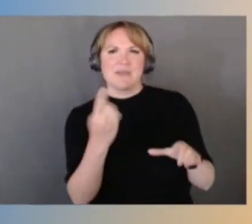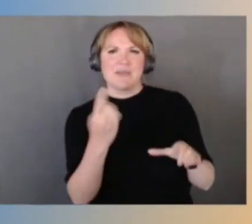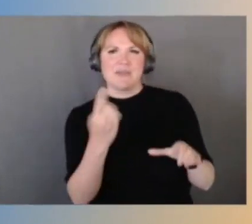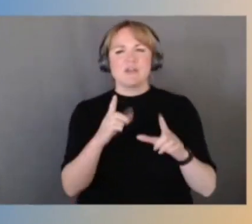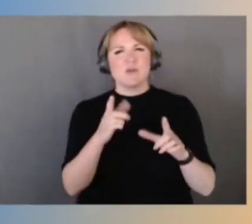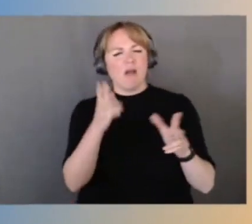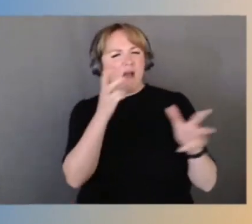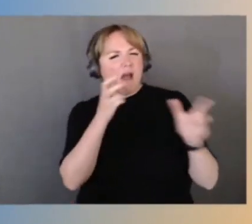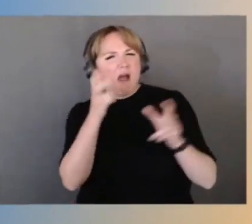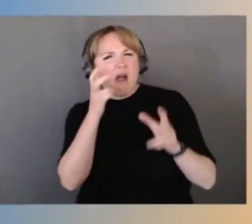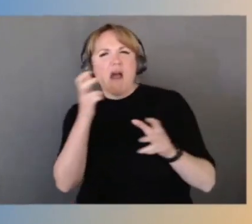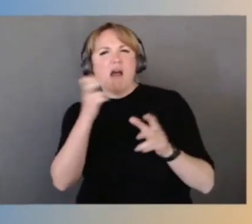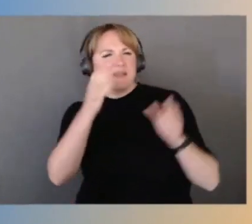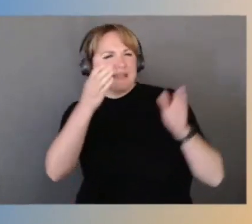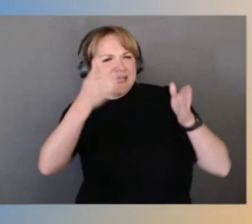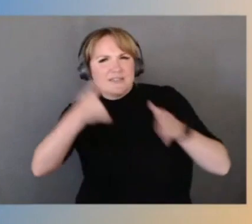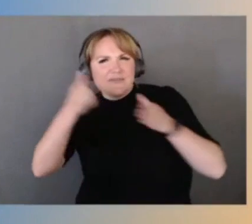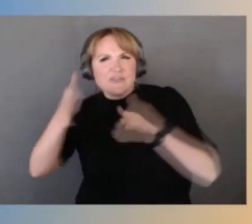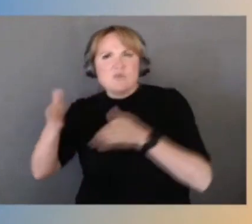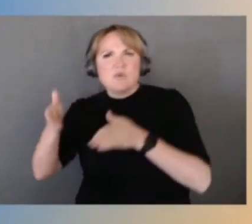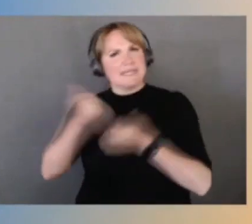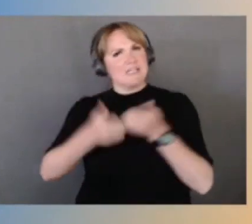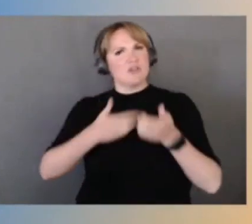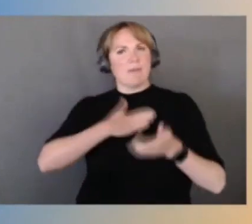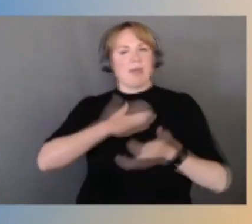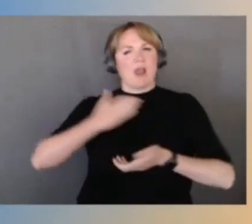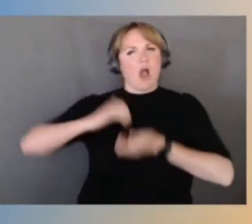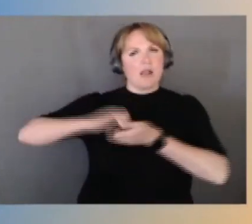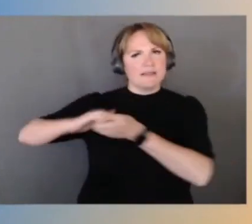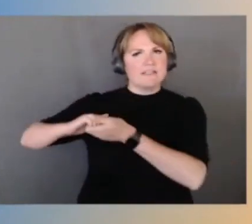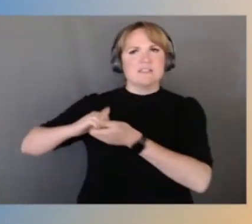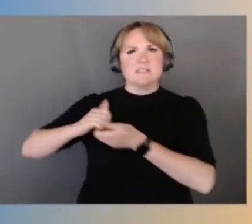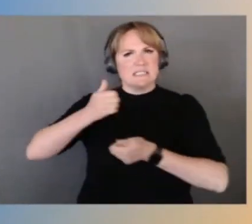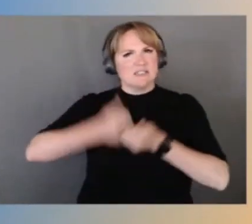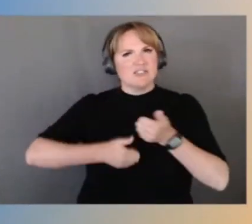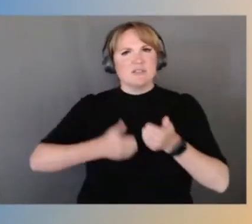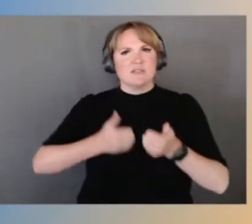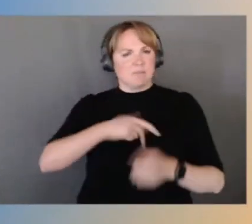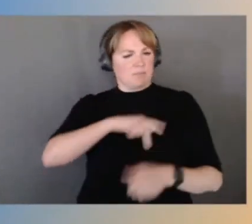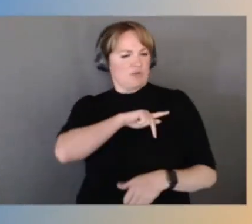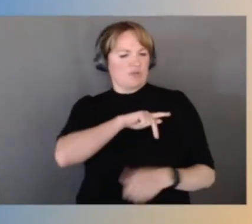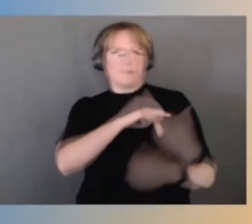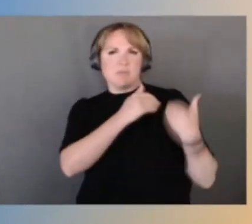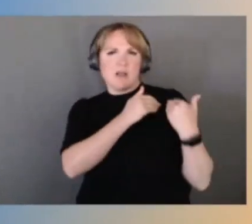of my colleagues and how they personally took responsibility and ownership and did something to take